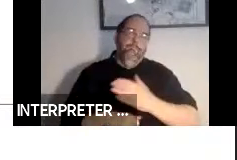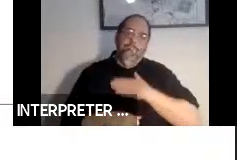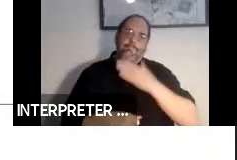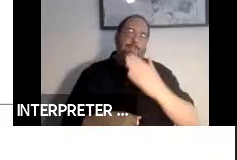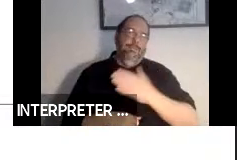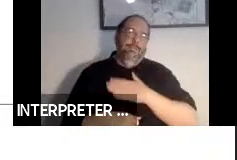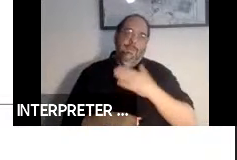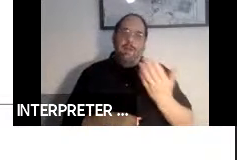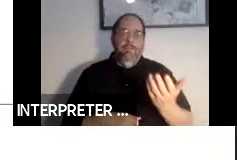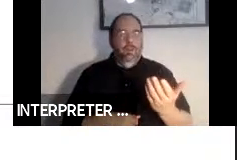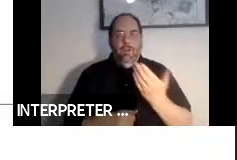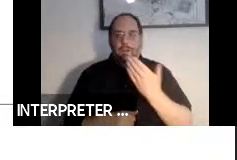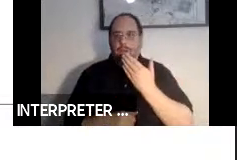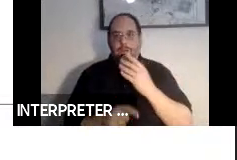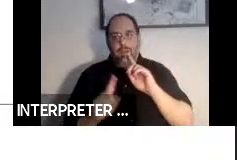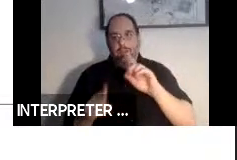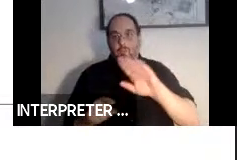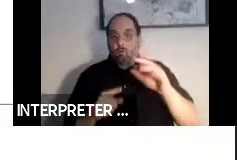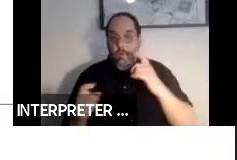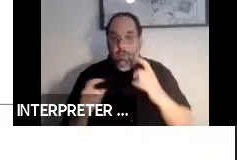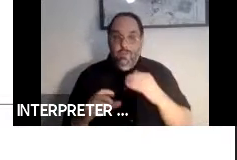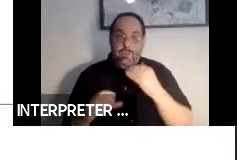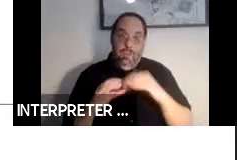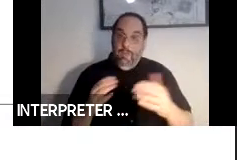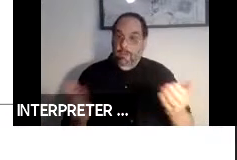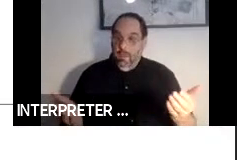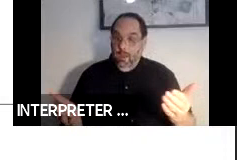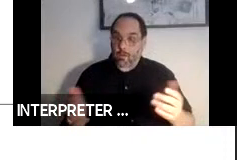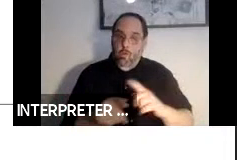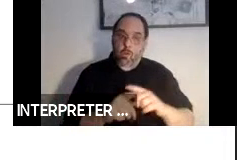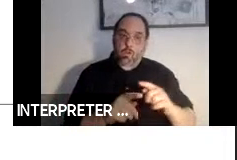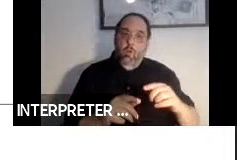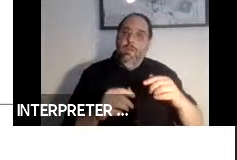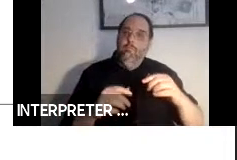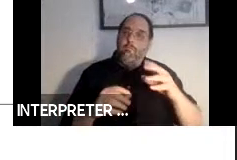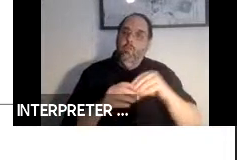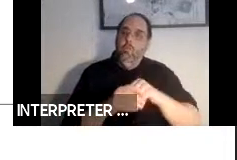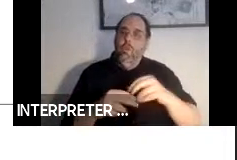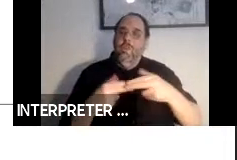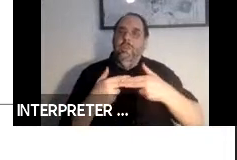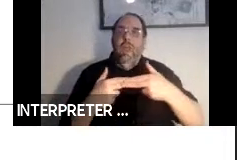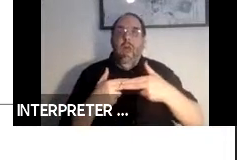answer questions. My e-mail is listed here it is also in the slides. And I will hand it over